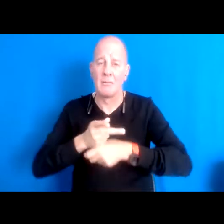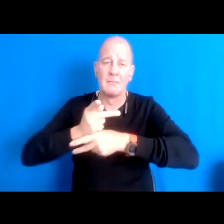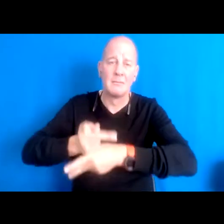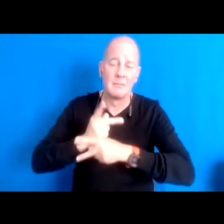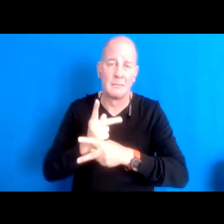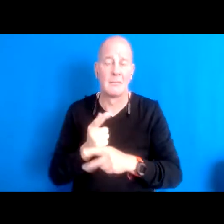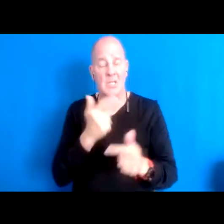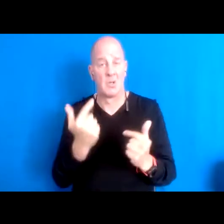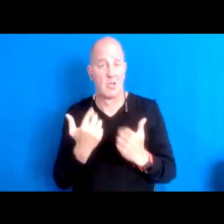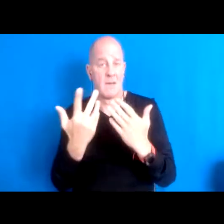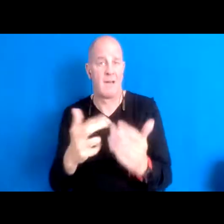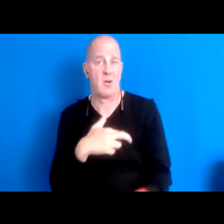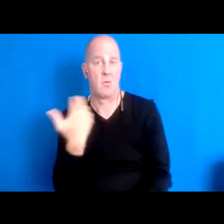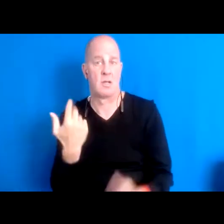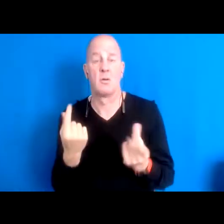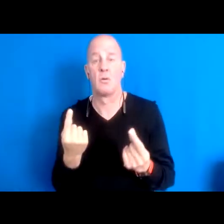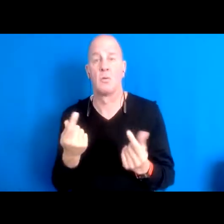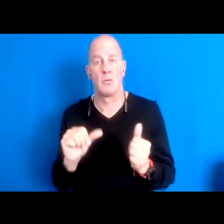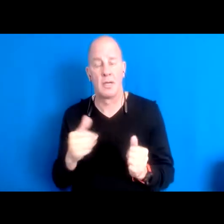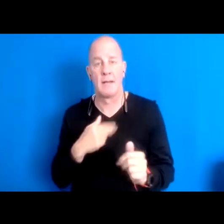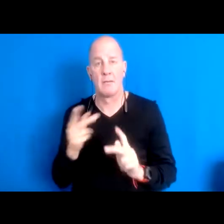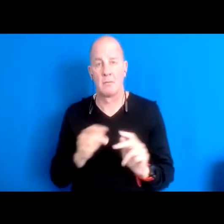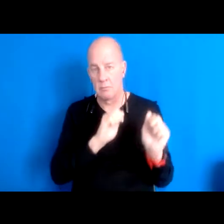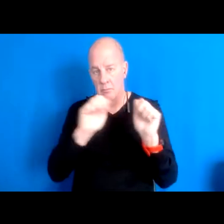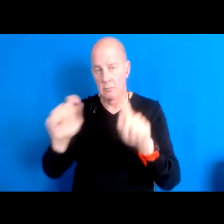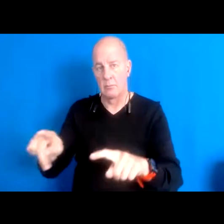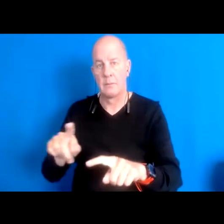is bring people back into our relationship with that ecosystem to play the role that